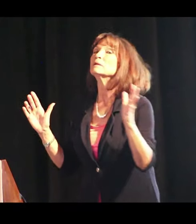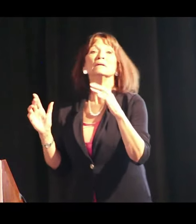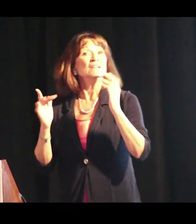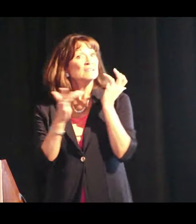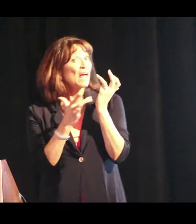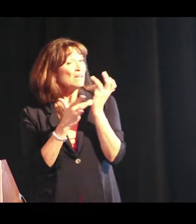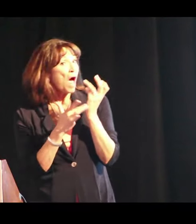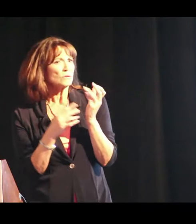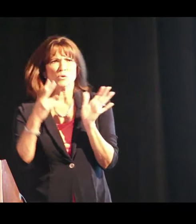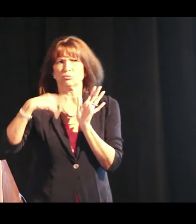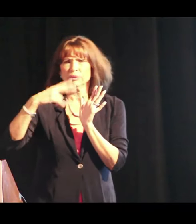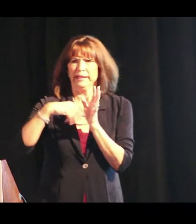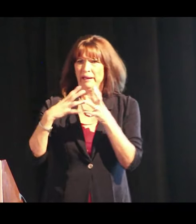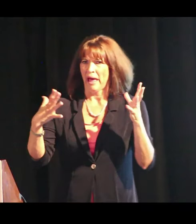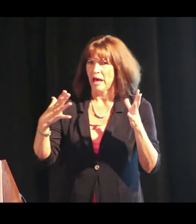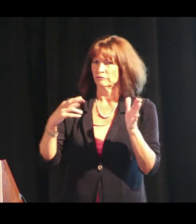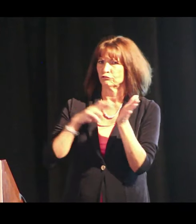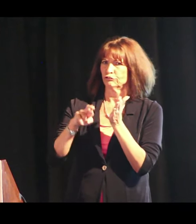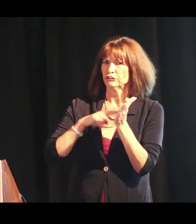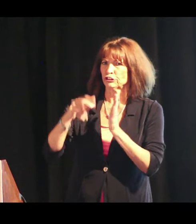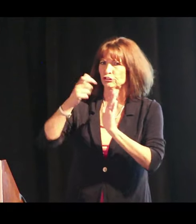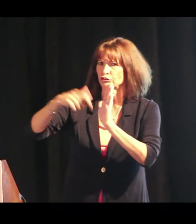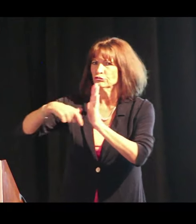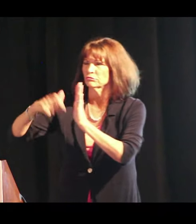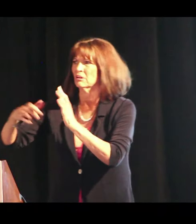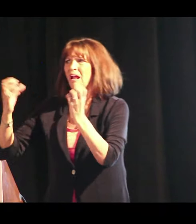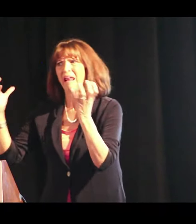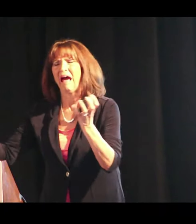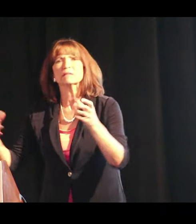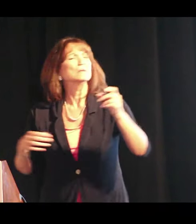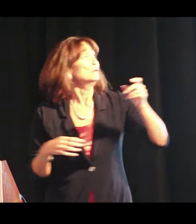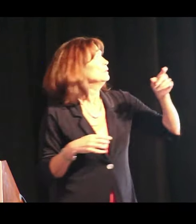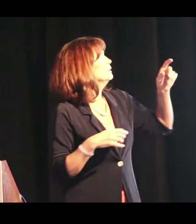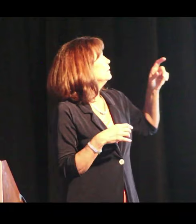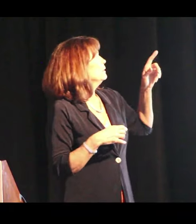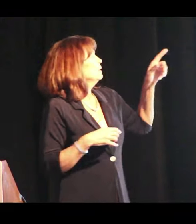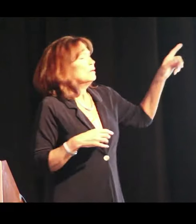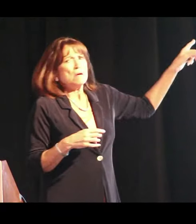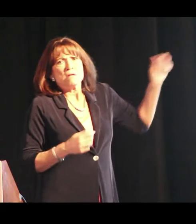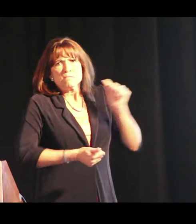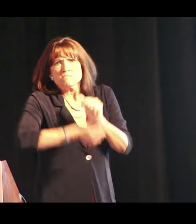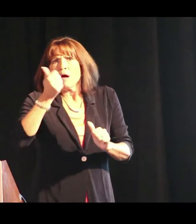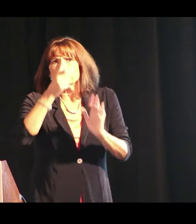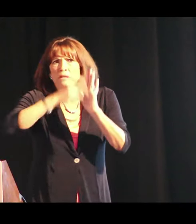I have done a lot of research, a lot of research about this. And most of the articles